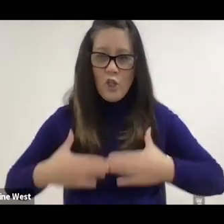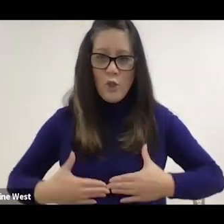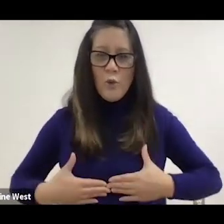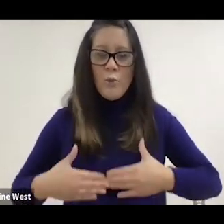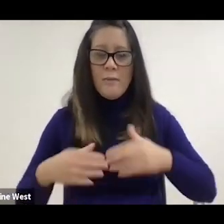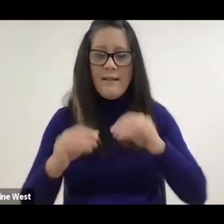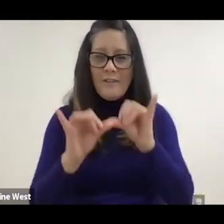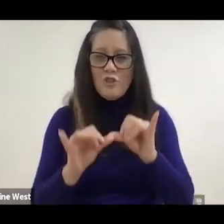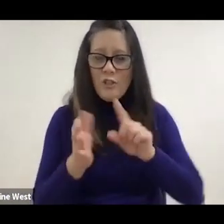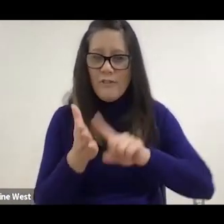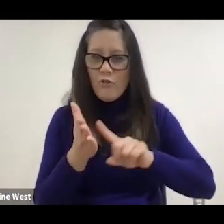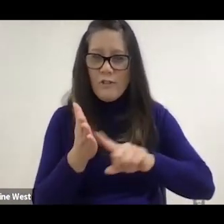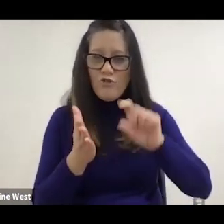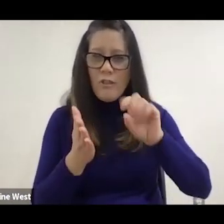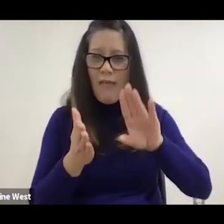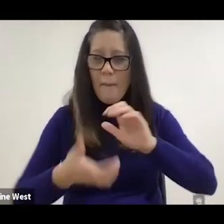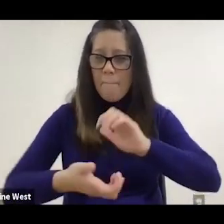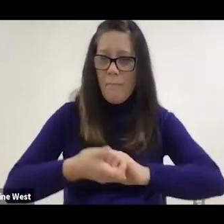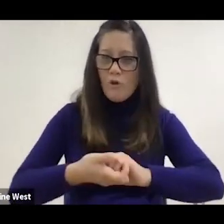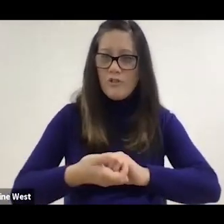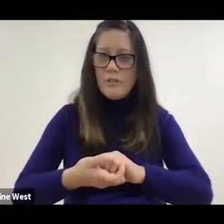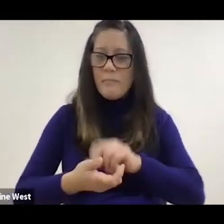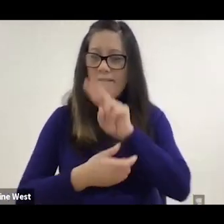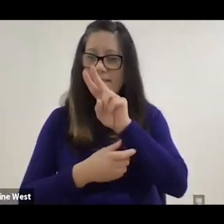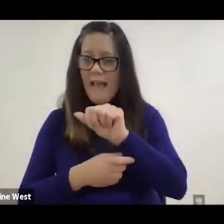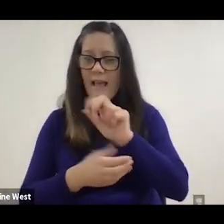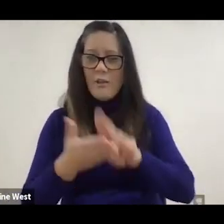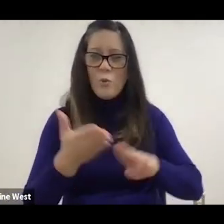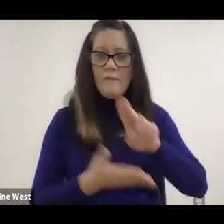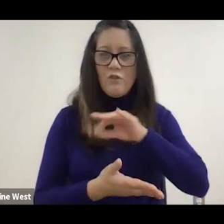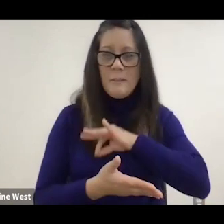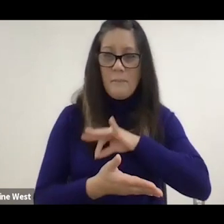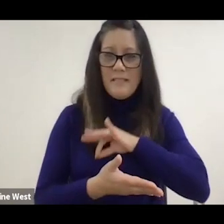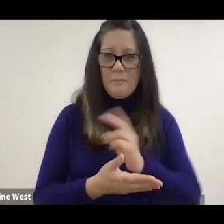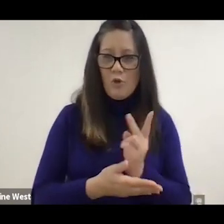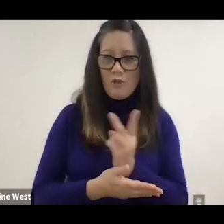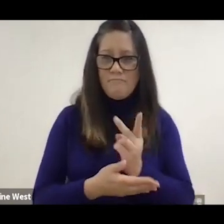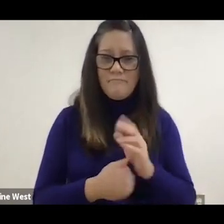every year. Human engineering research laboratories in partnership with the VA and the University of Pittsburgh.